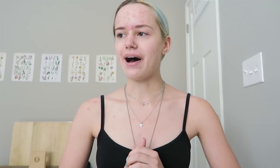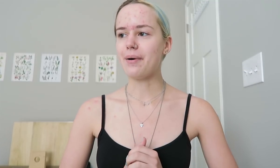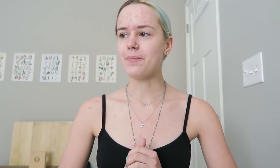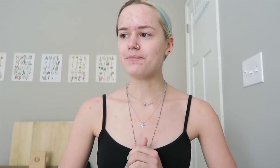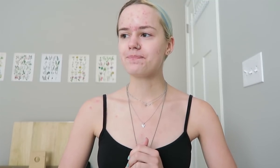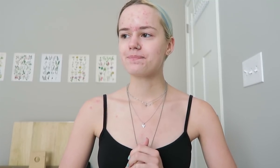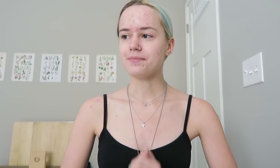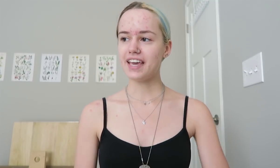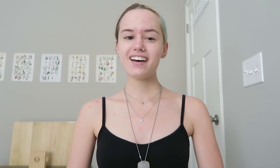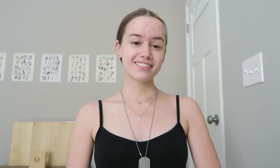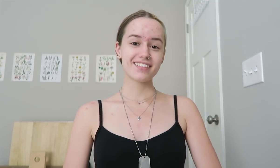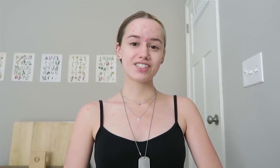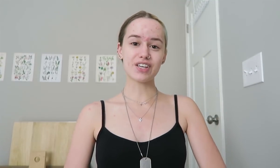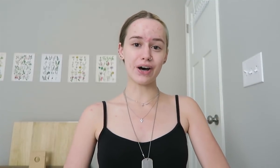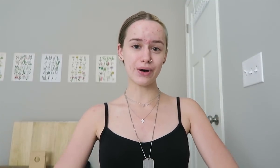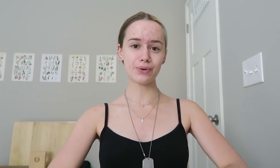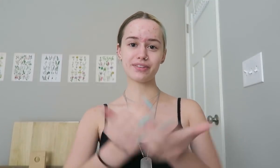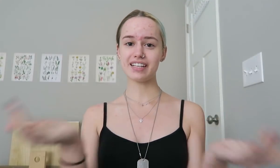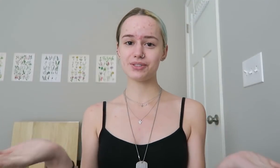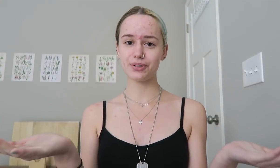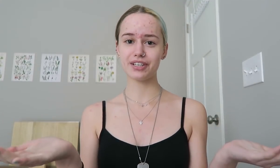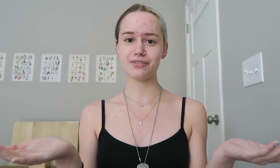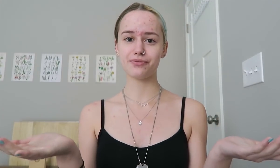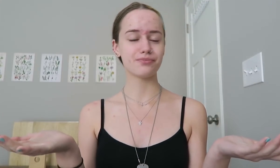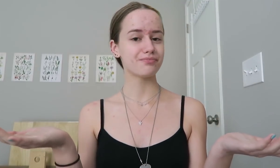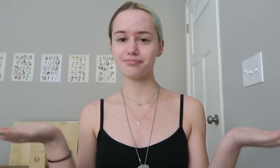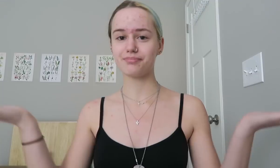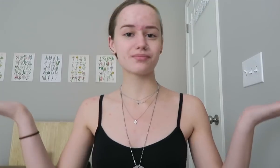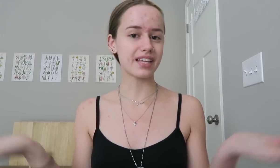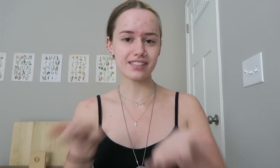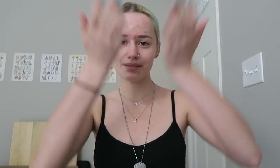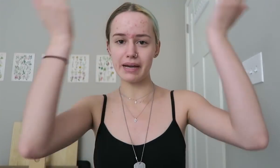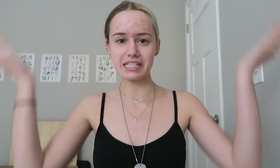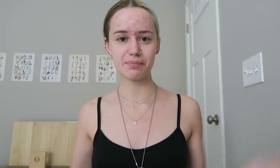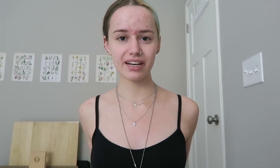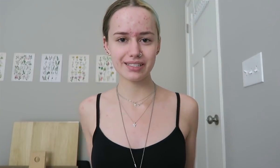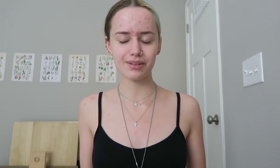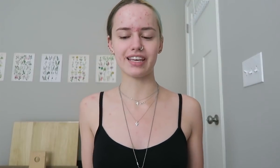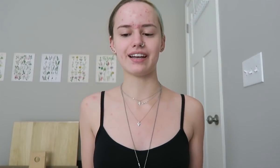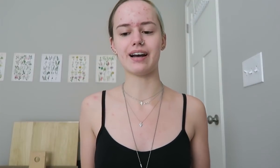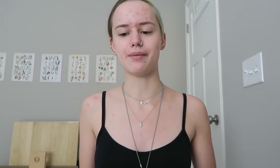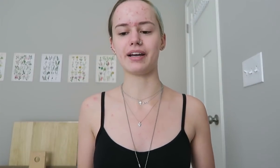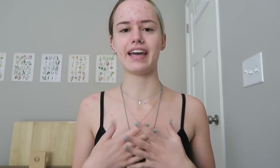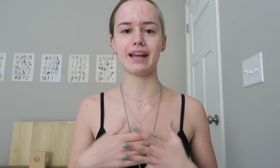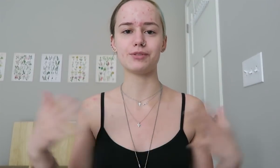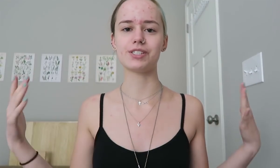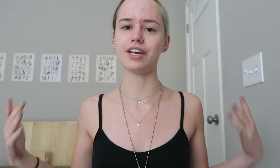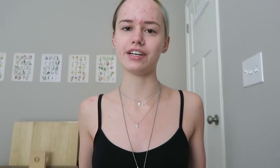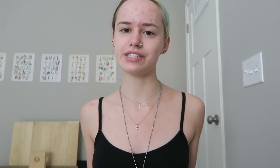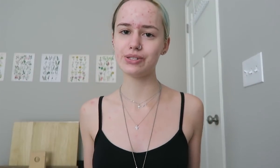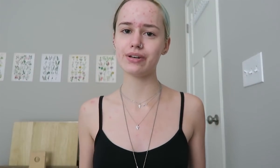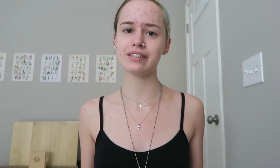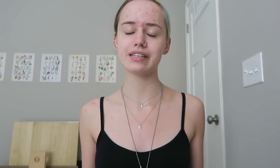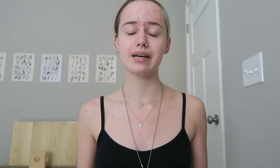Um, yeah, so that's sort of... that's my experience with it. Um, again I'm just a hearing student,